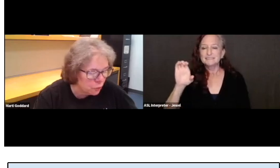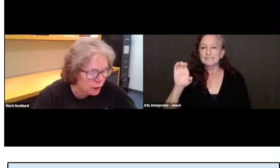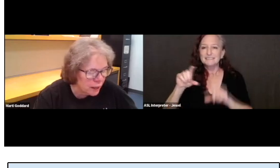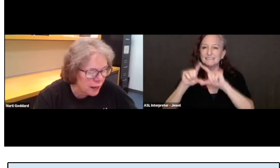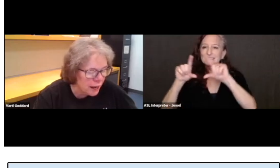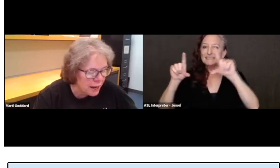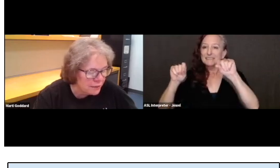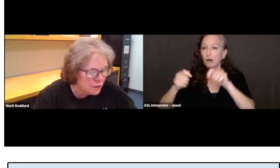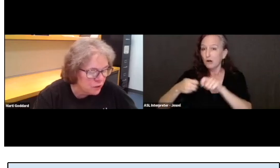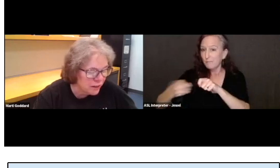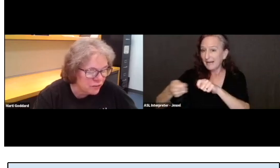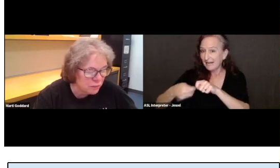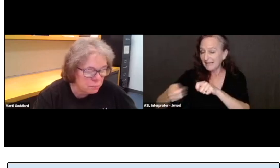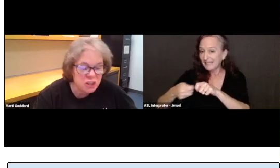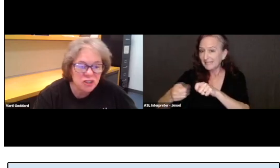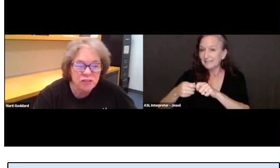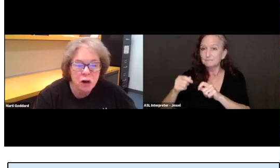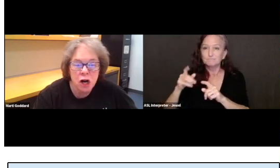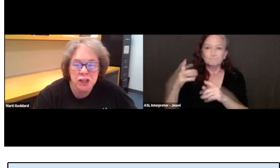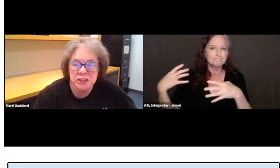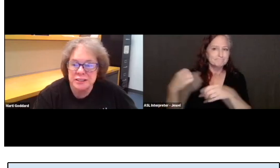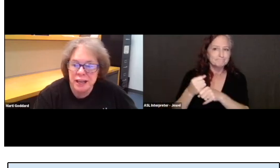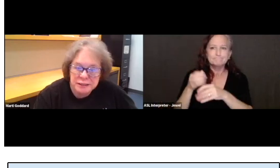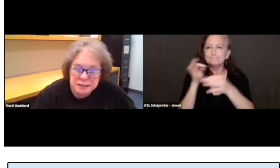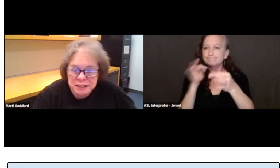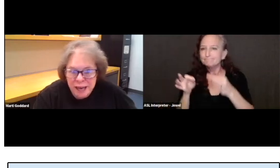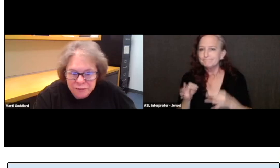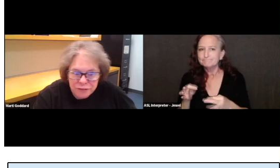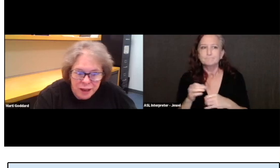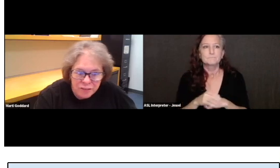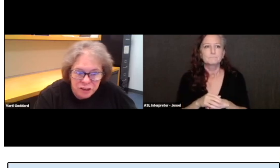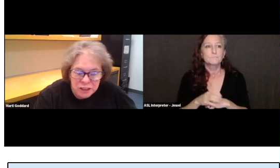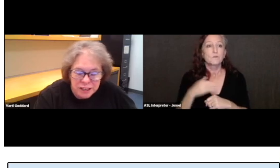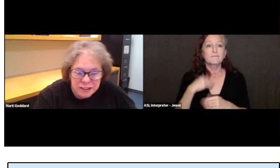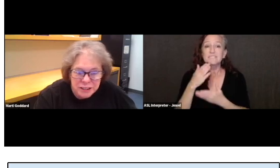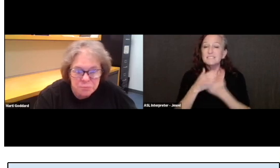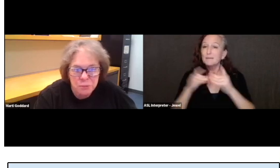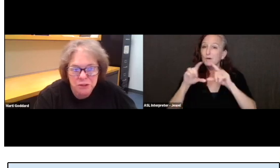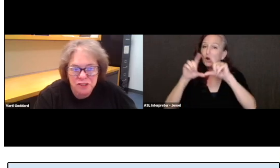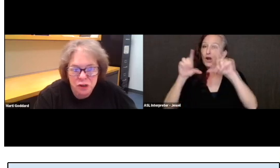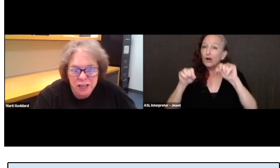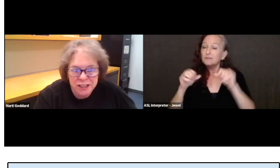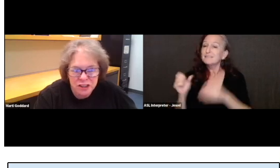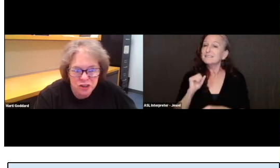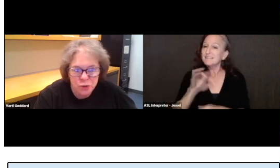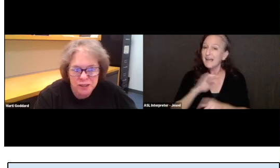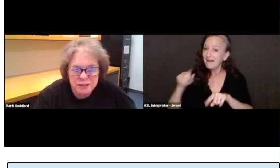And then we have a bunch of cards that staff have collected and people have donated to us